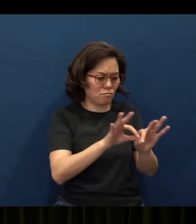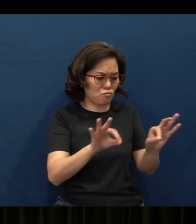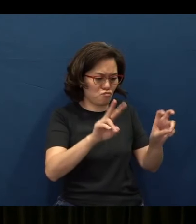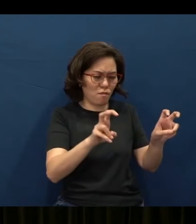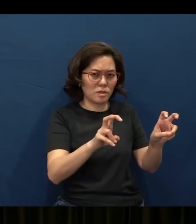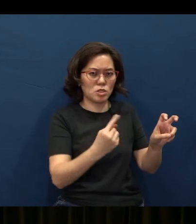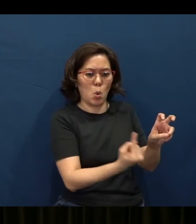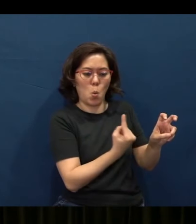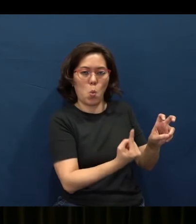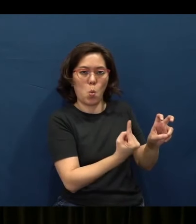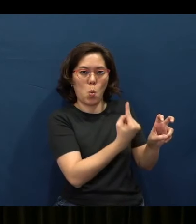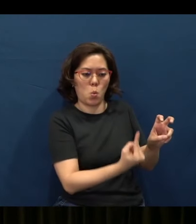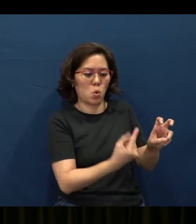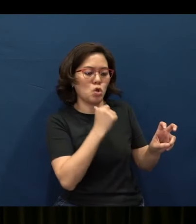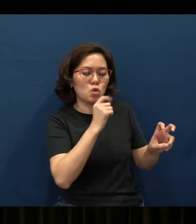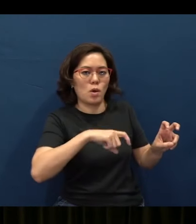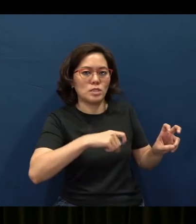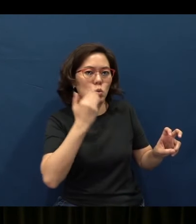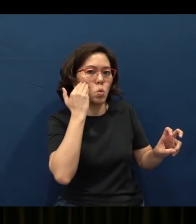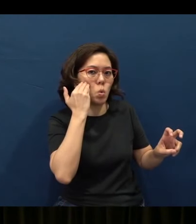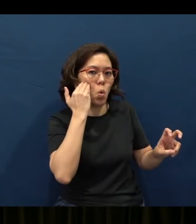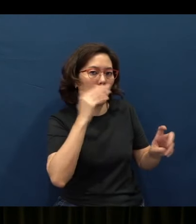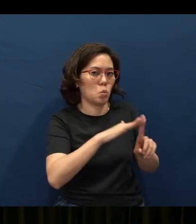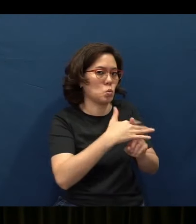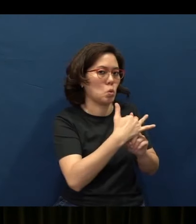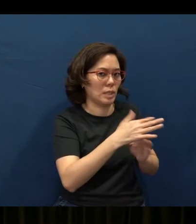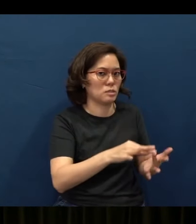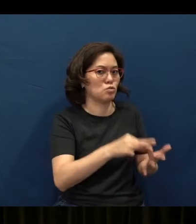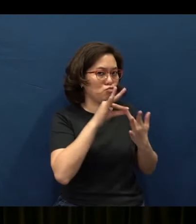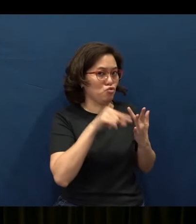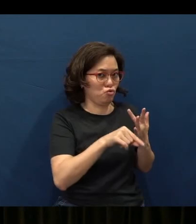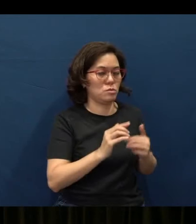so you don't need to know the context - this is very special, okay.